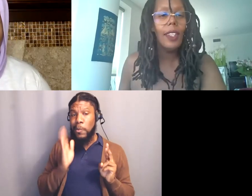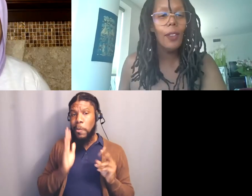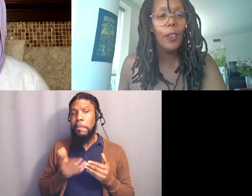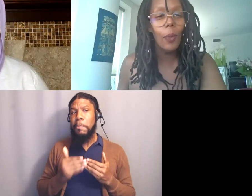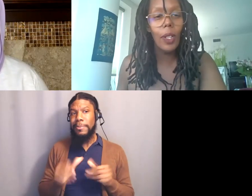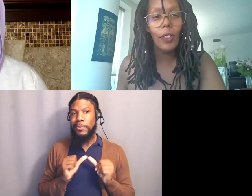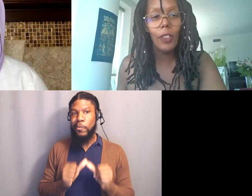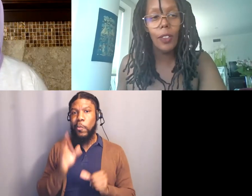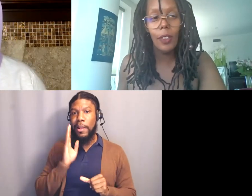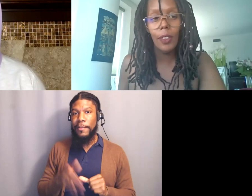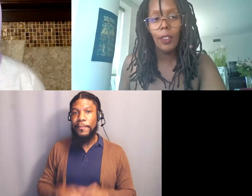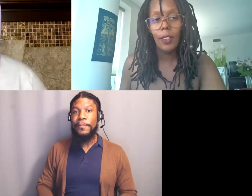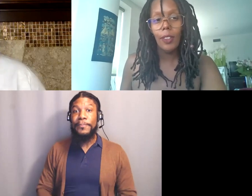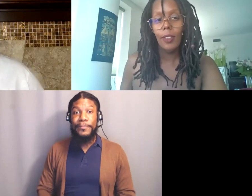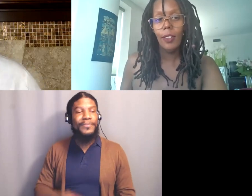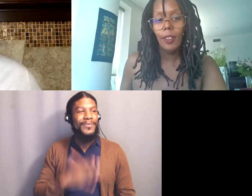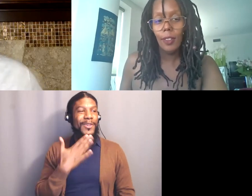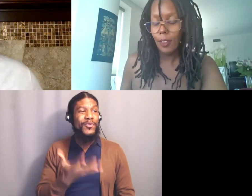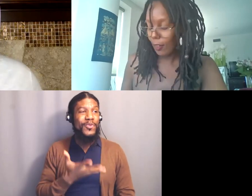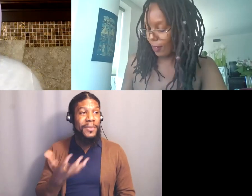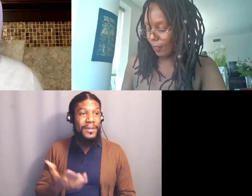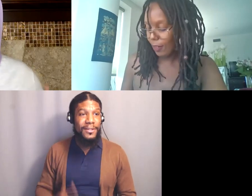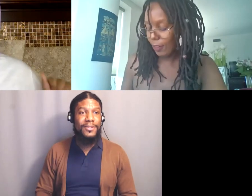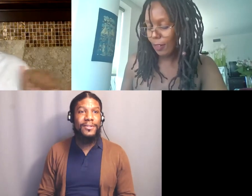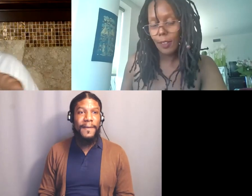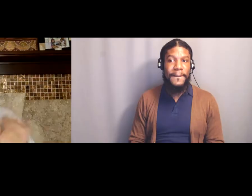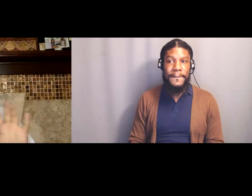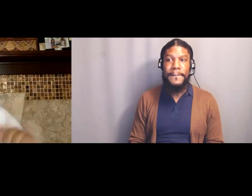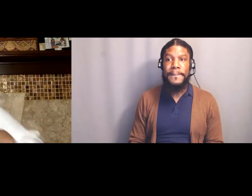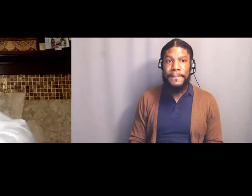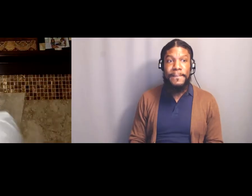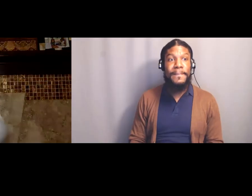Thank you so much. Okay, thank you for having me.